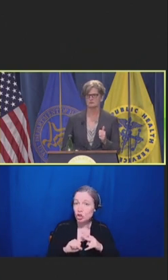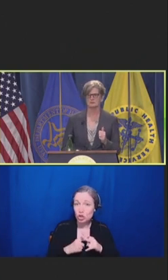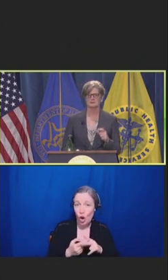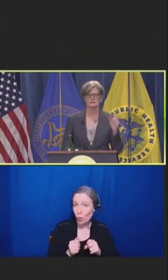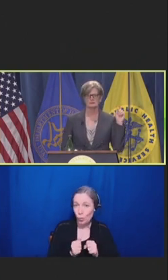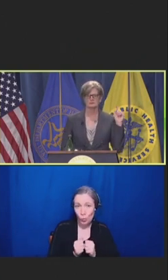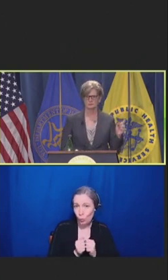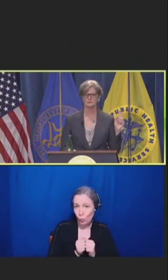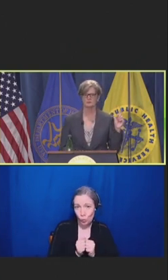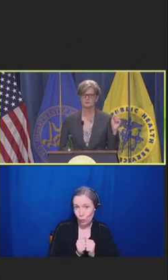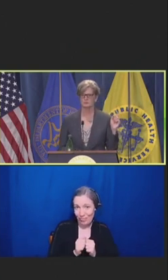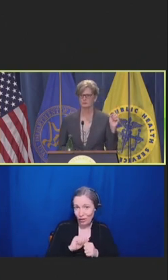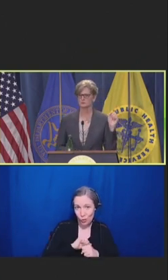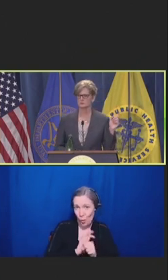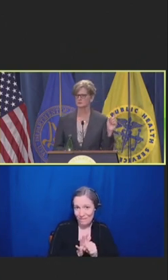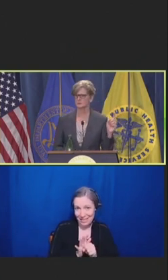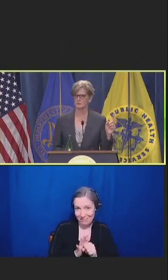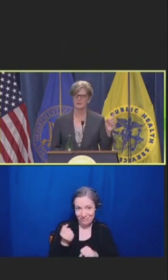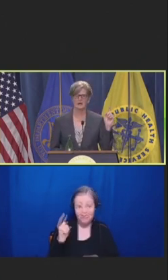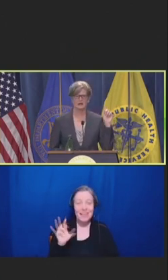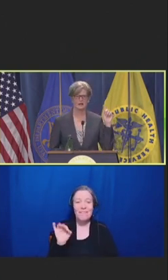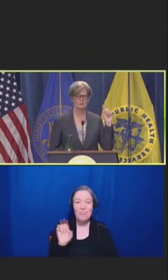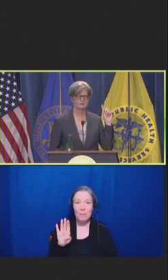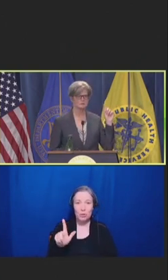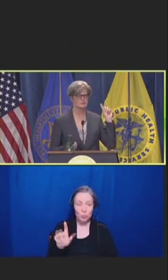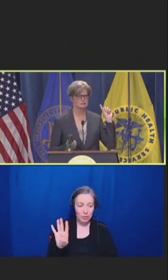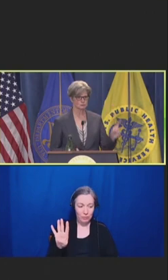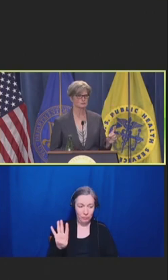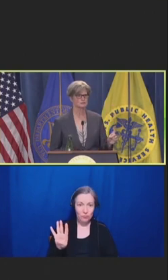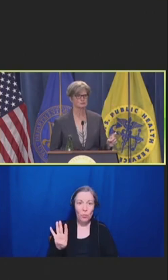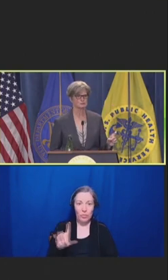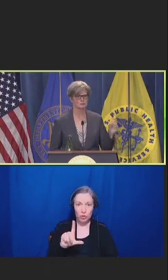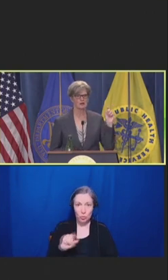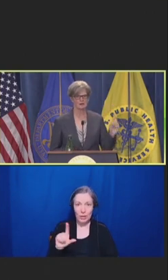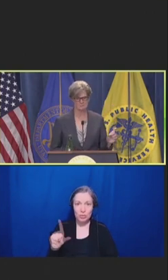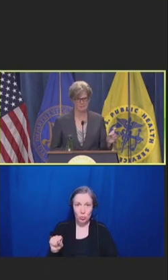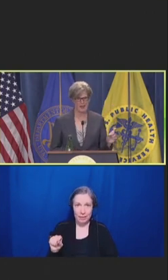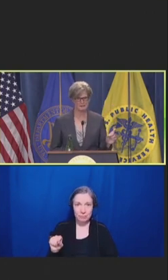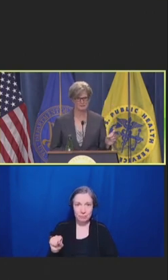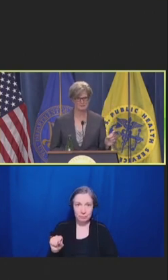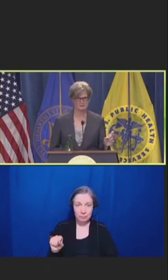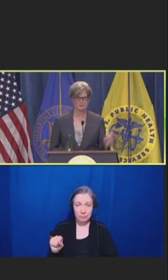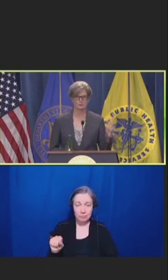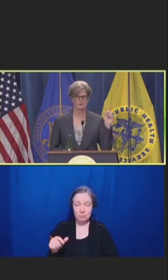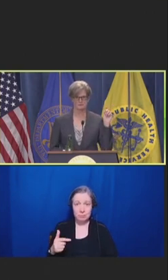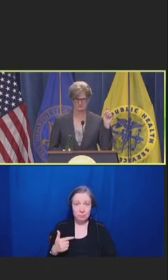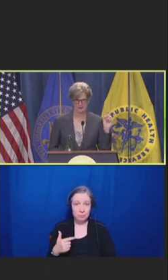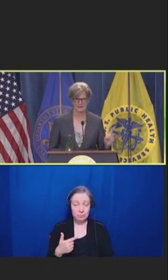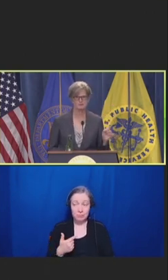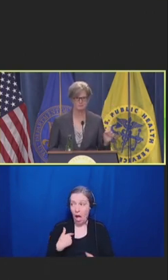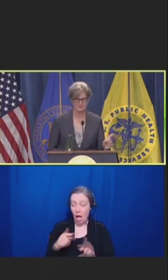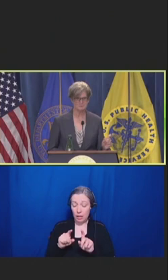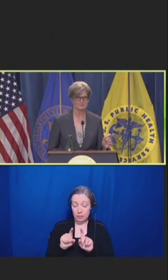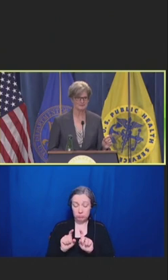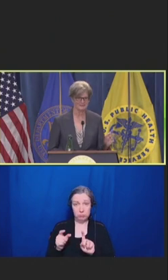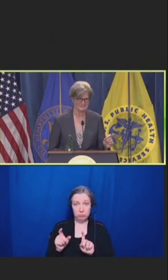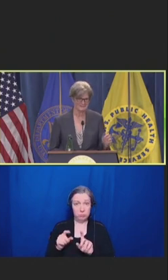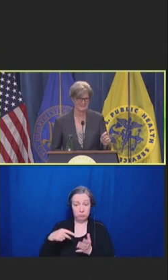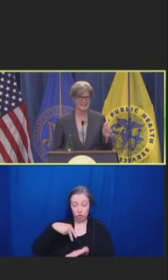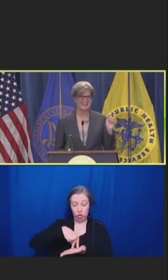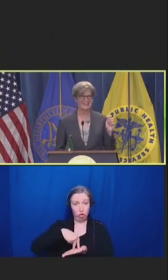February 24th, 2020, I was shoulder to shoulder unmasked with a lot of people in